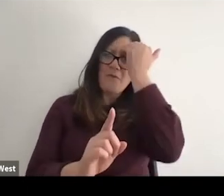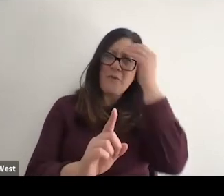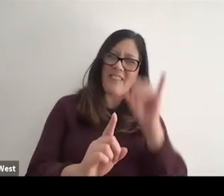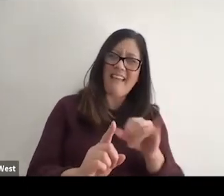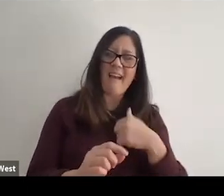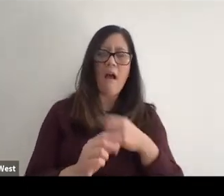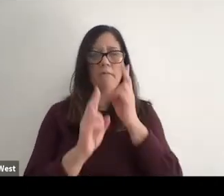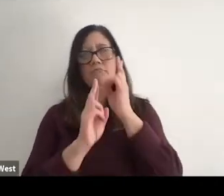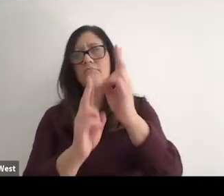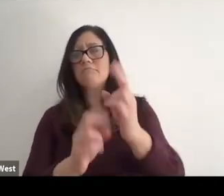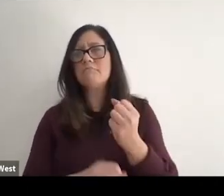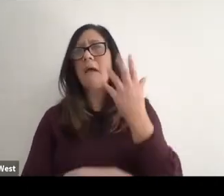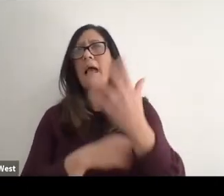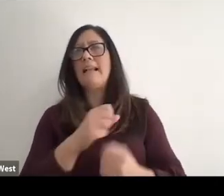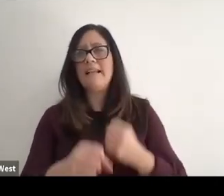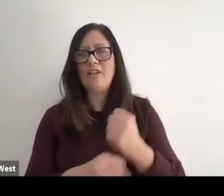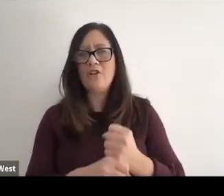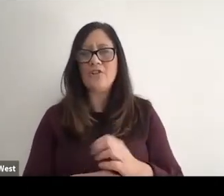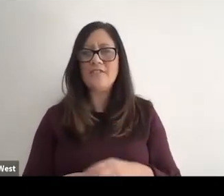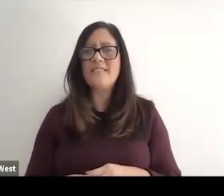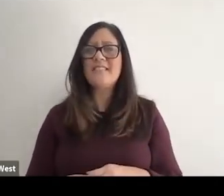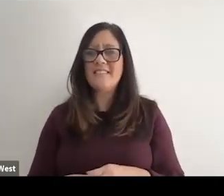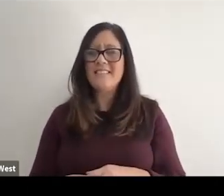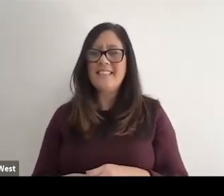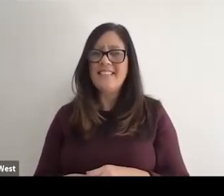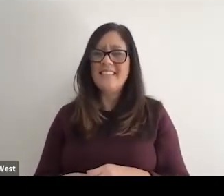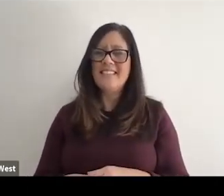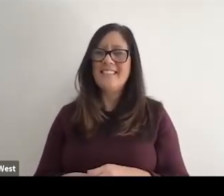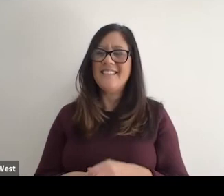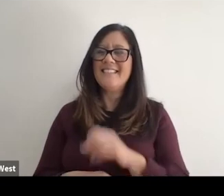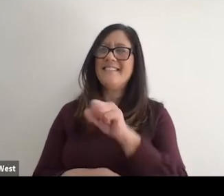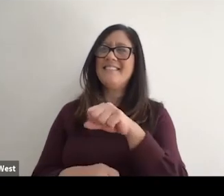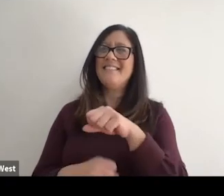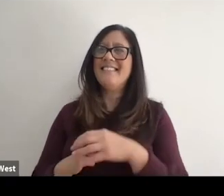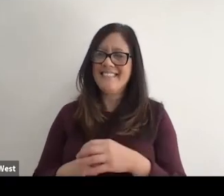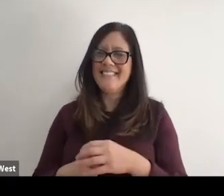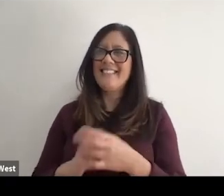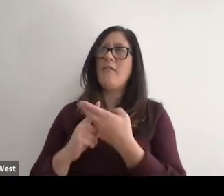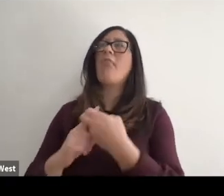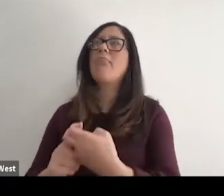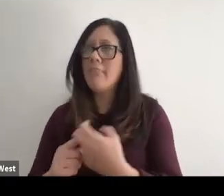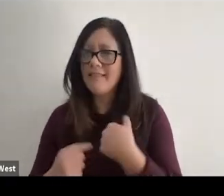I just have admired you for many years and he dropped may ride in it there anyway. Carry on. Yeah